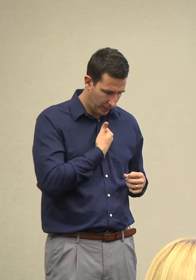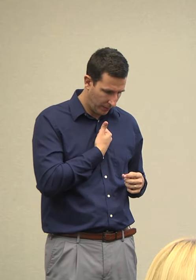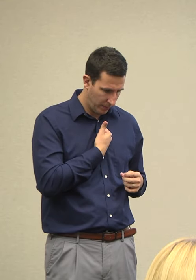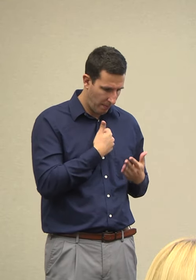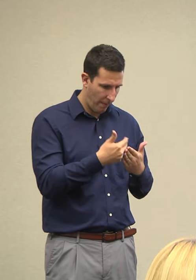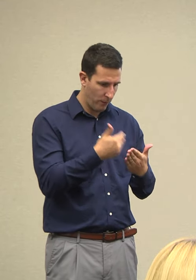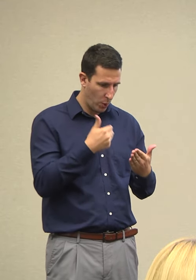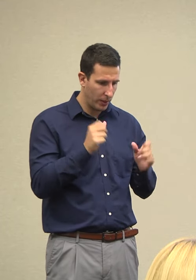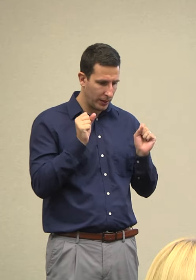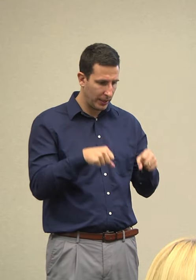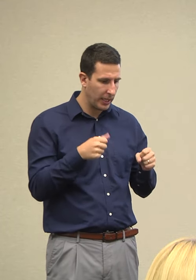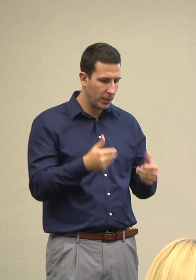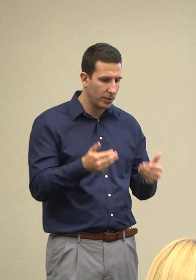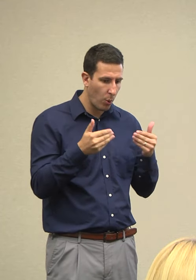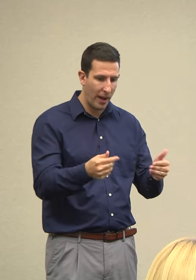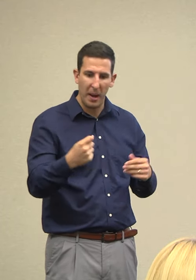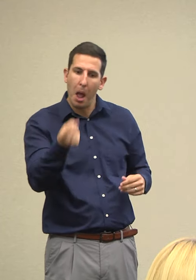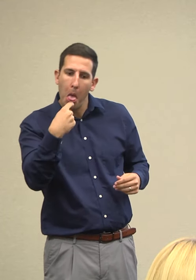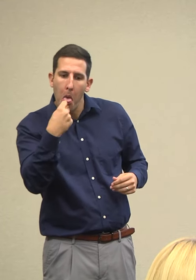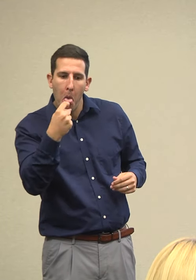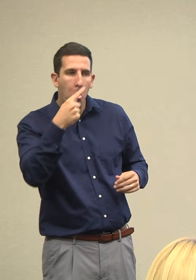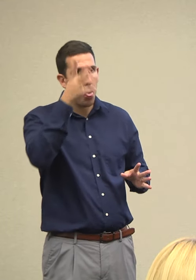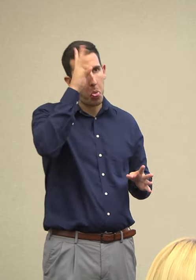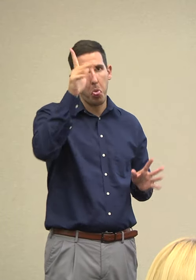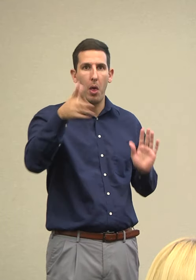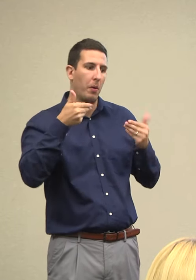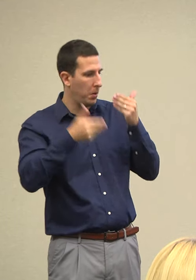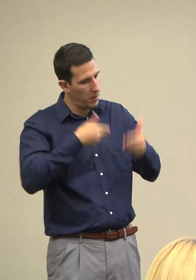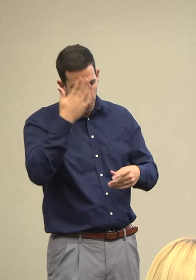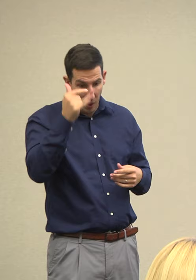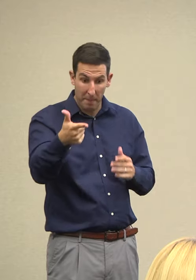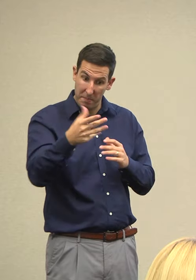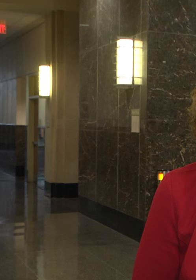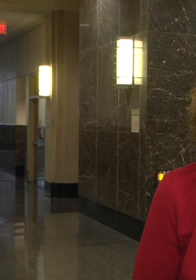address substance use disorders. In particular, with the opioid epidemic